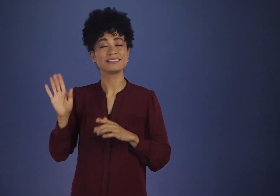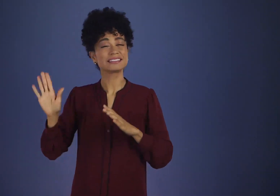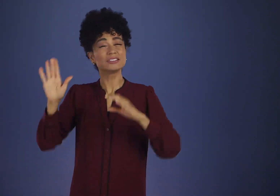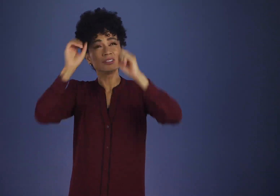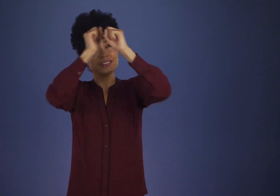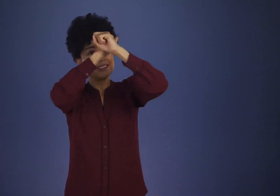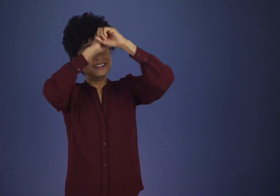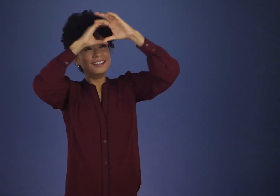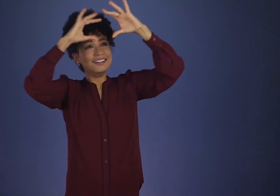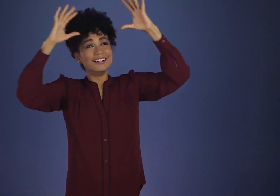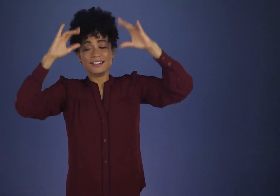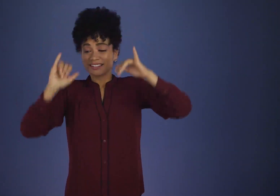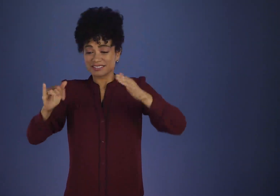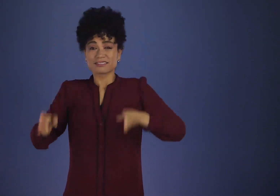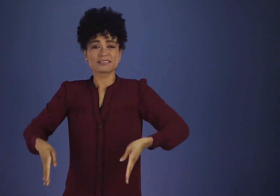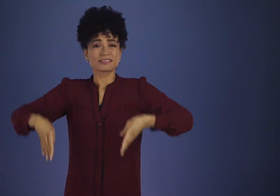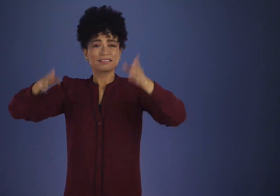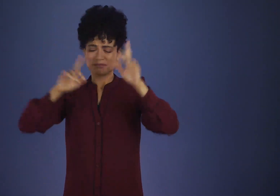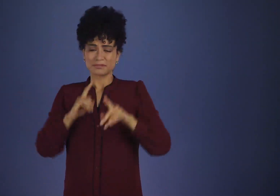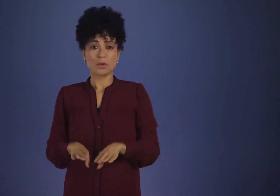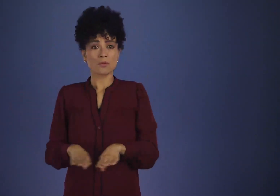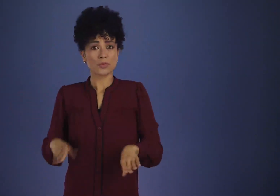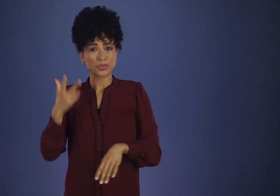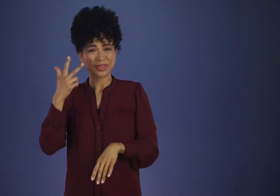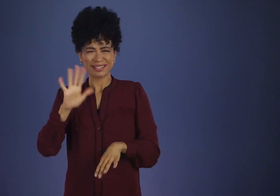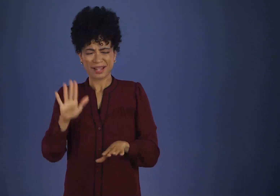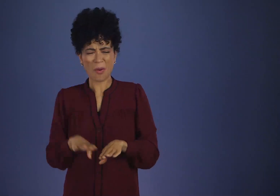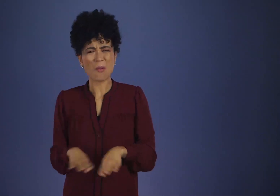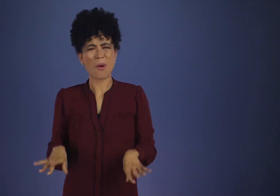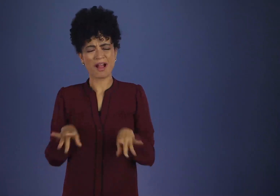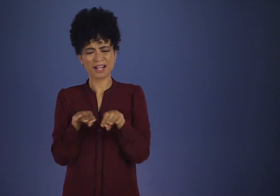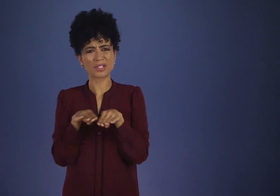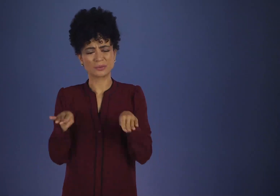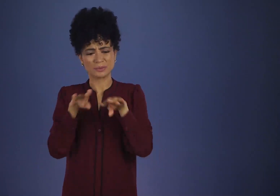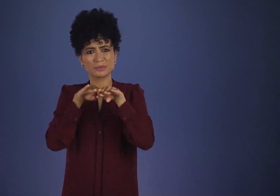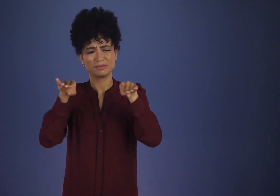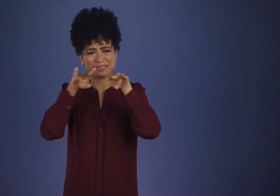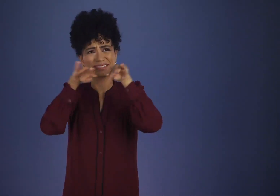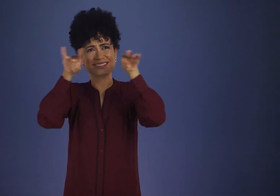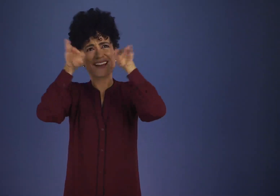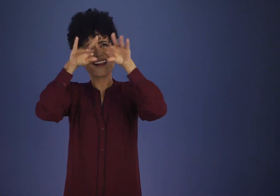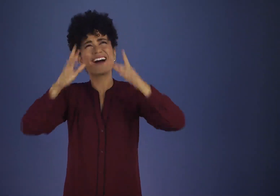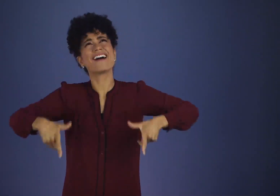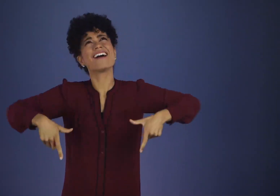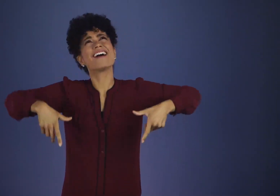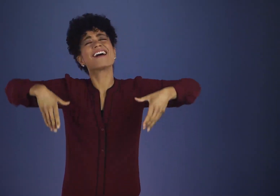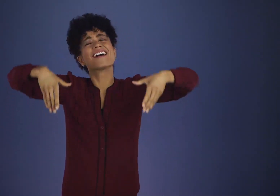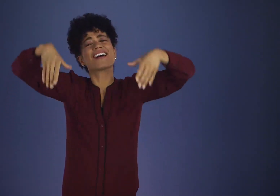In imagination the gleaming center was to go up several stories more, but three would do for a start.